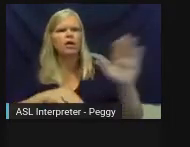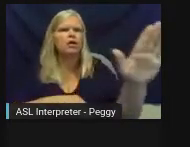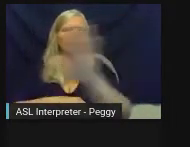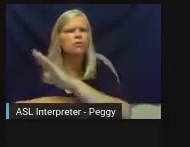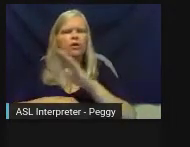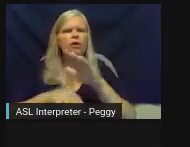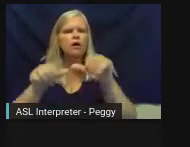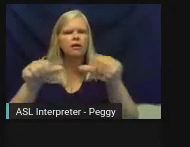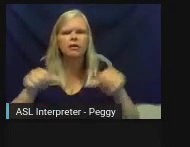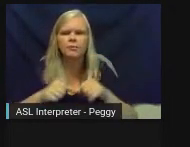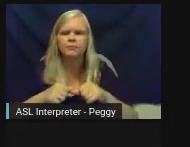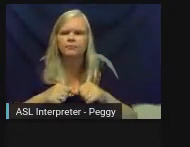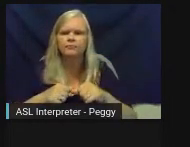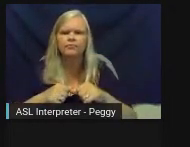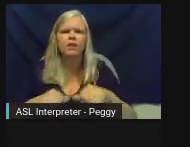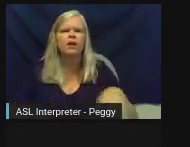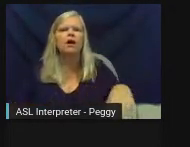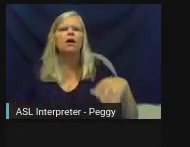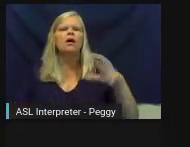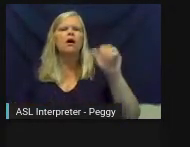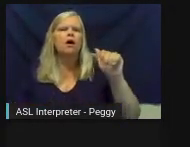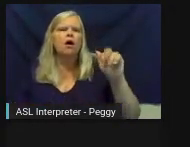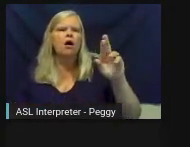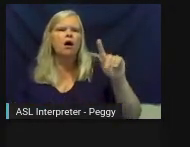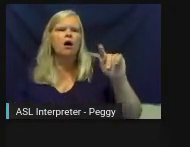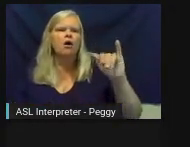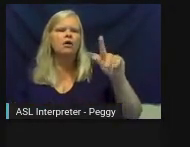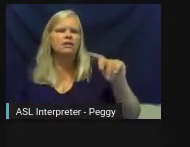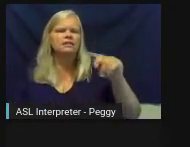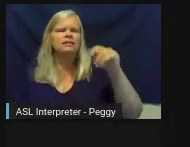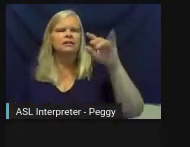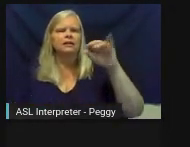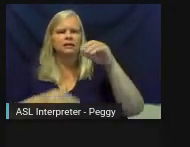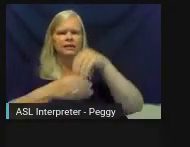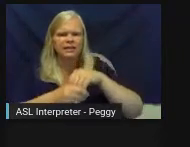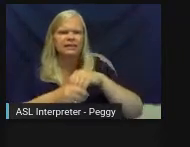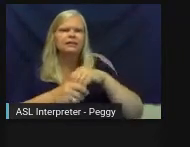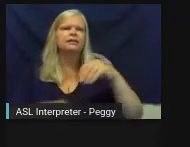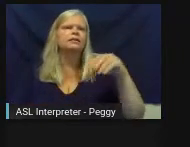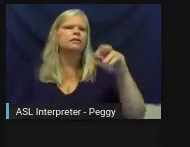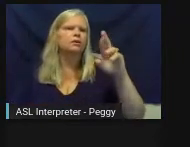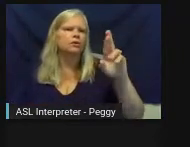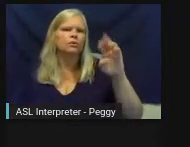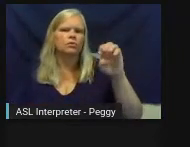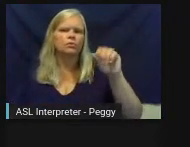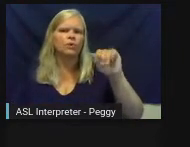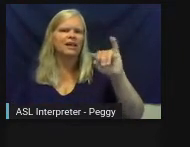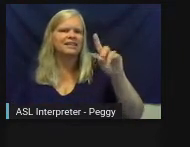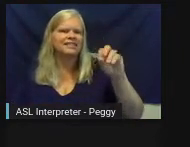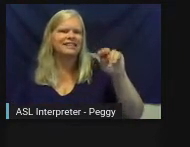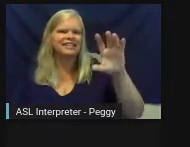residence program. Teva, you can advance the slide, though, it doesn't really have anything to contribute to the comments,